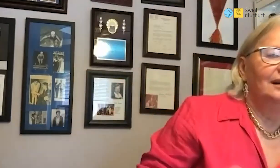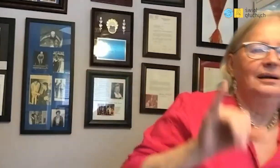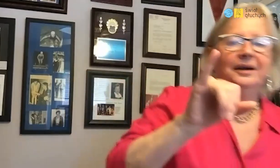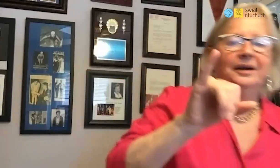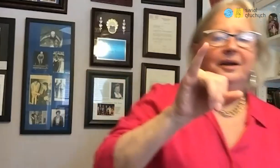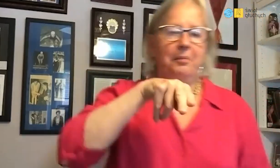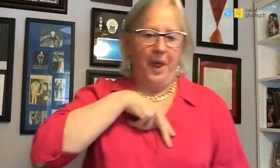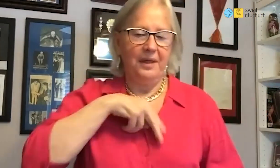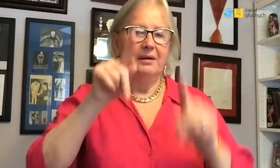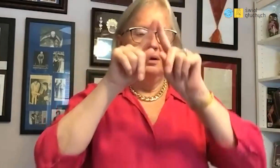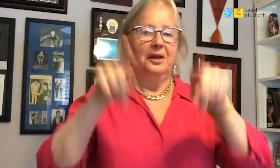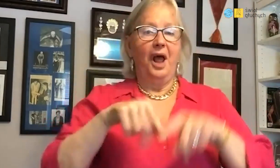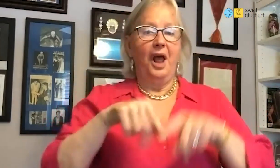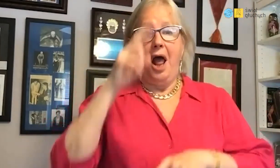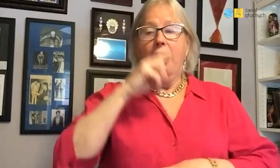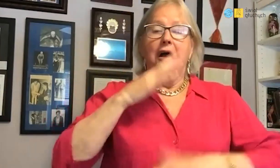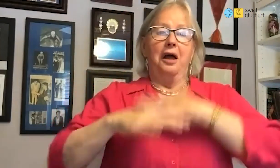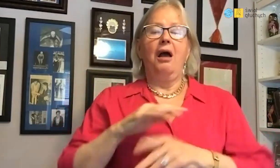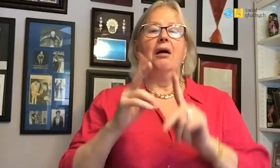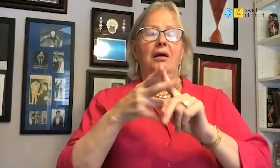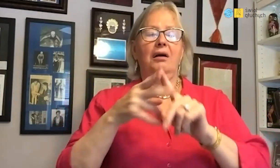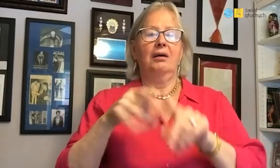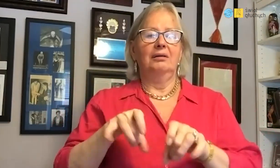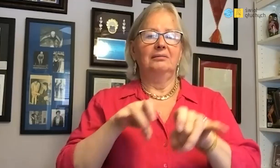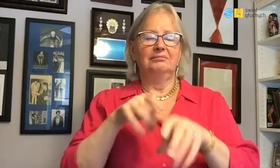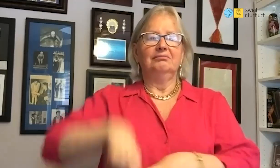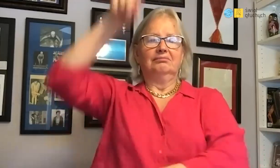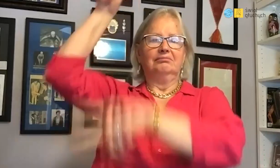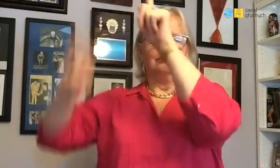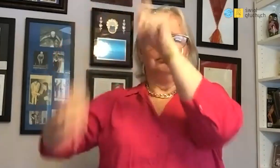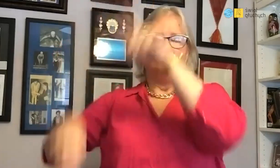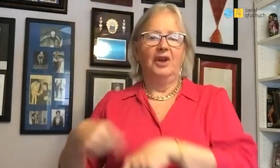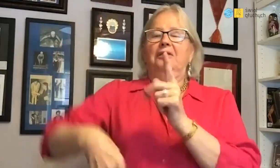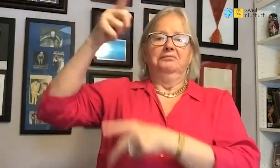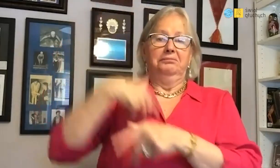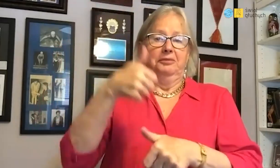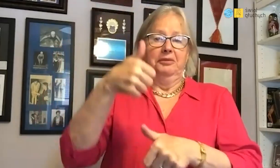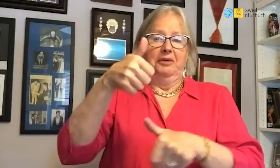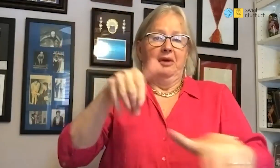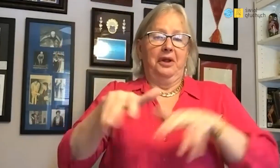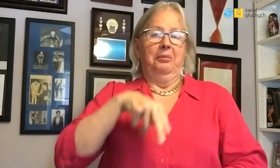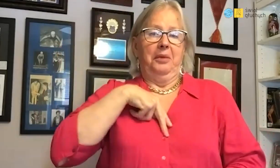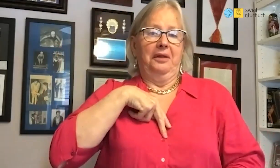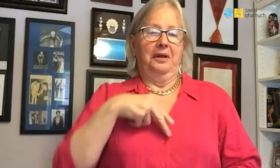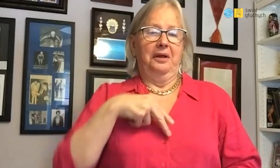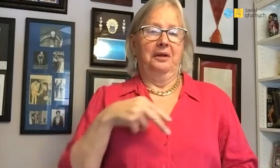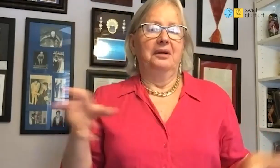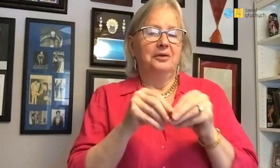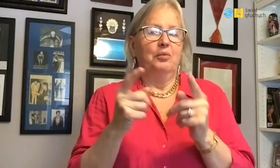and a medal. Then I took part in the hurdle race, in which I took 1st place winning a medal,